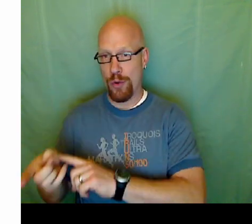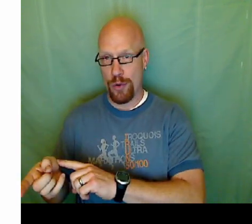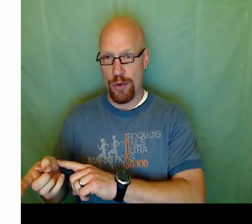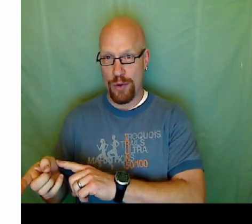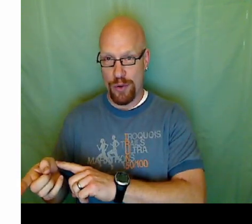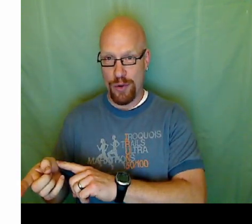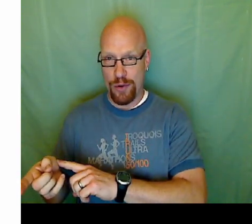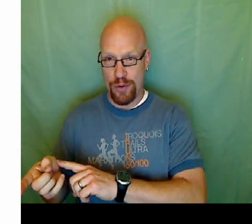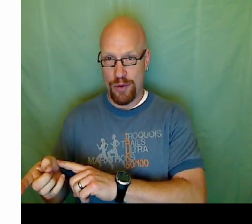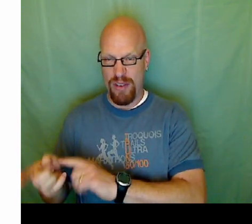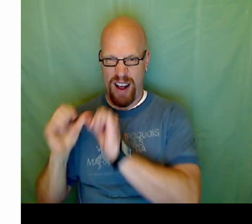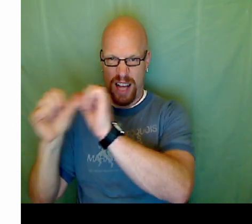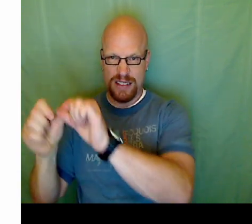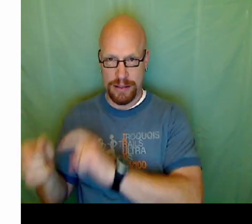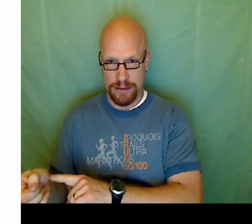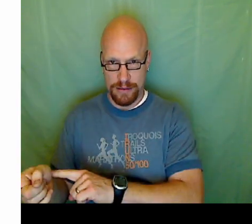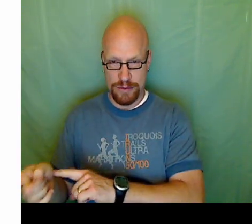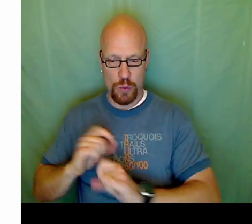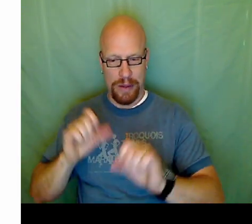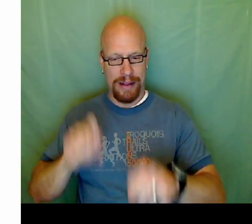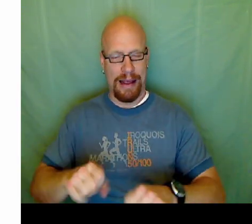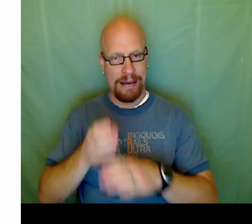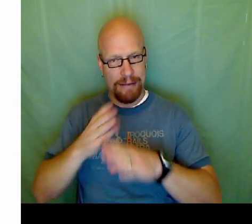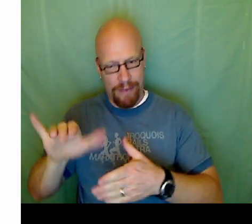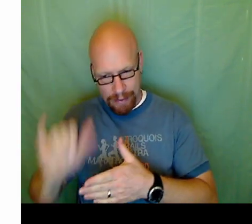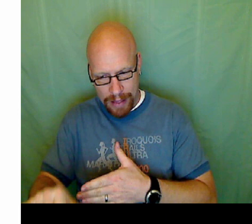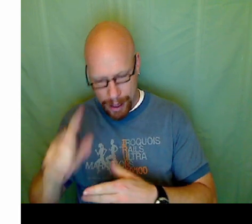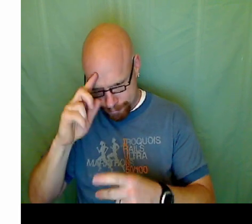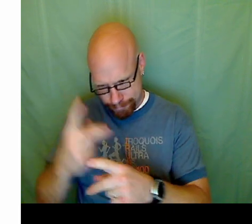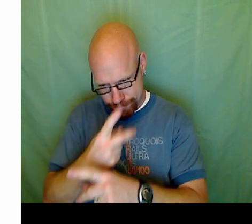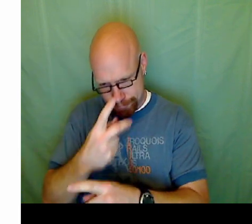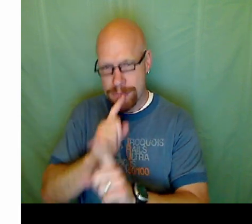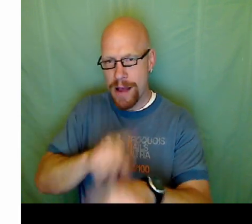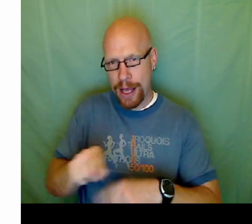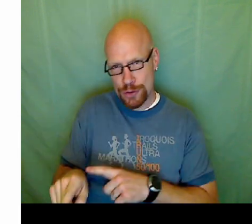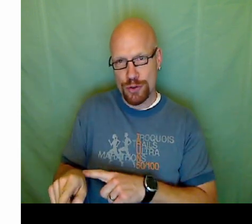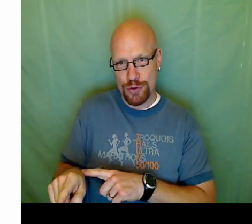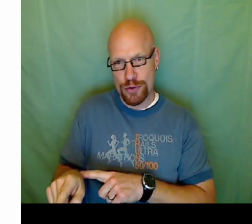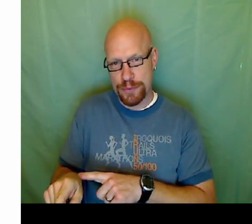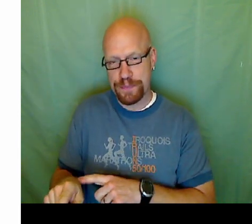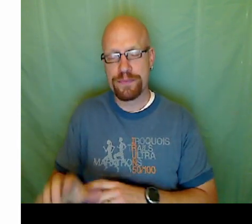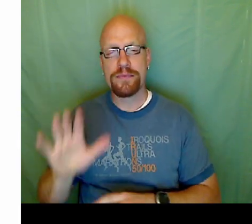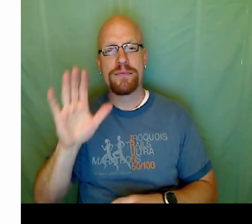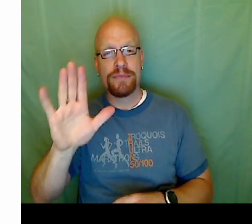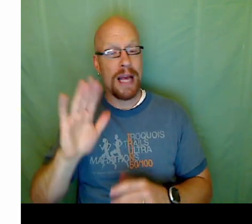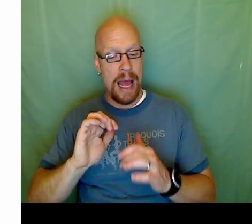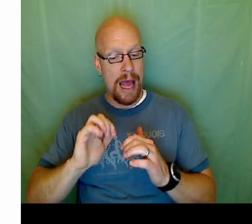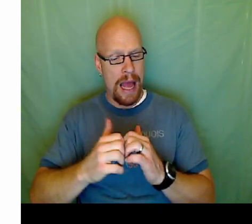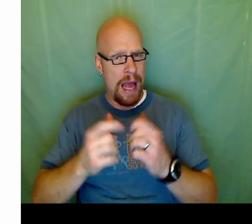Leaving one variable and the constant, uh, the answer there. And we can divide through and find